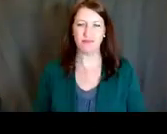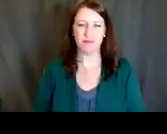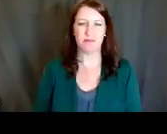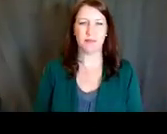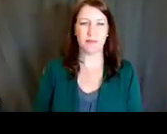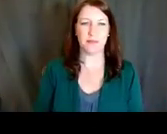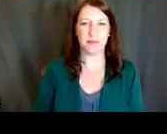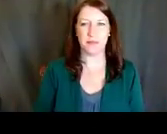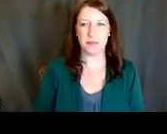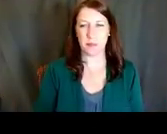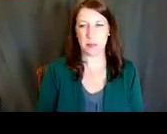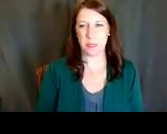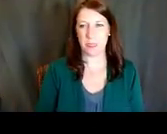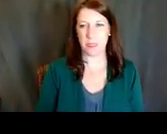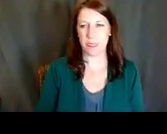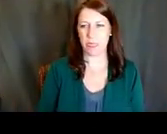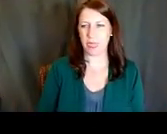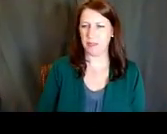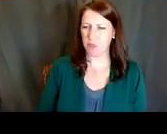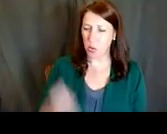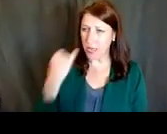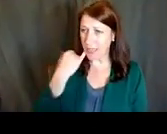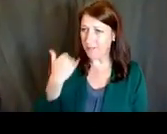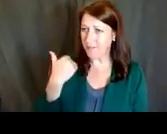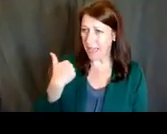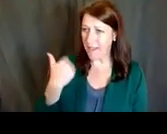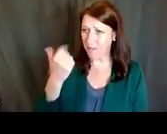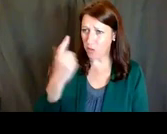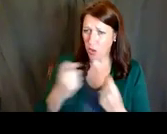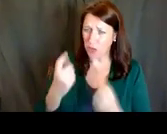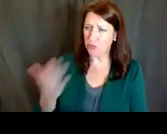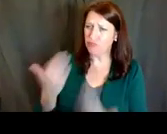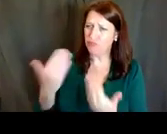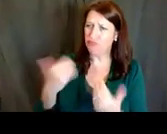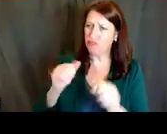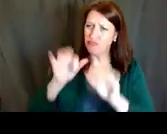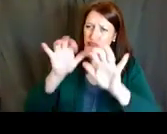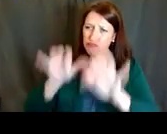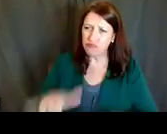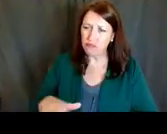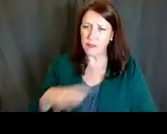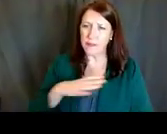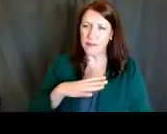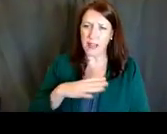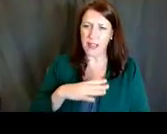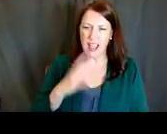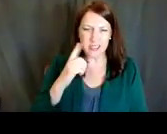Lynn Morin: Okay, so keep those questions coming in the Chat. There's a really long one, and I have to --